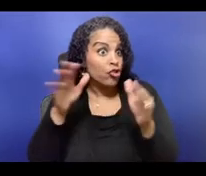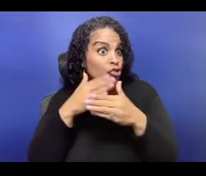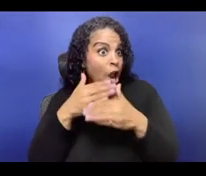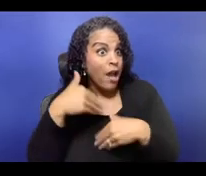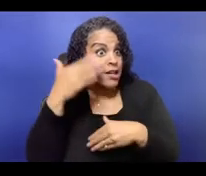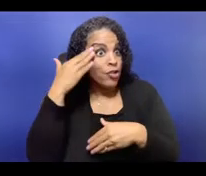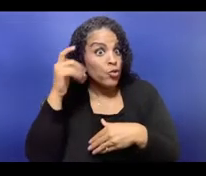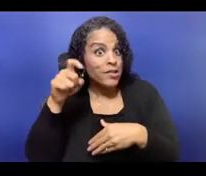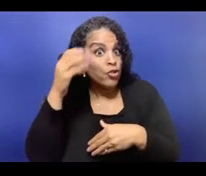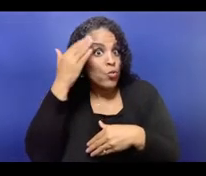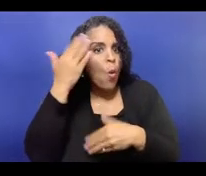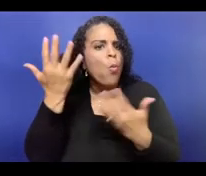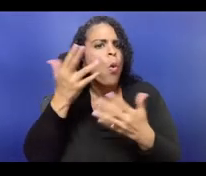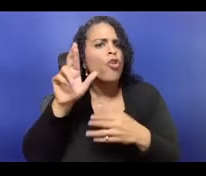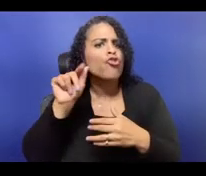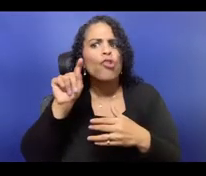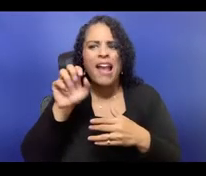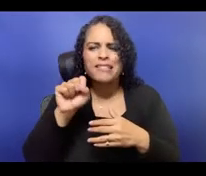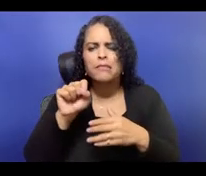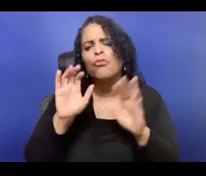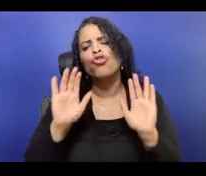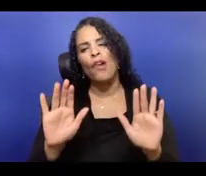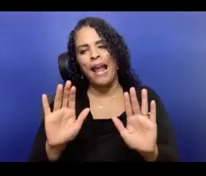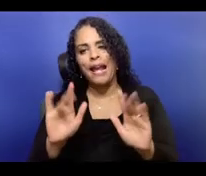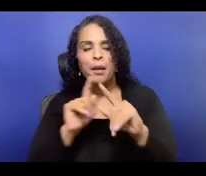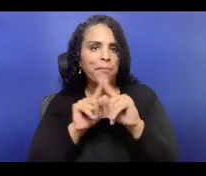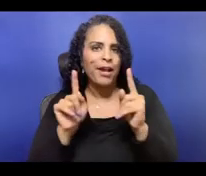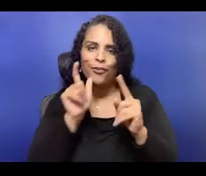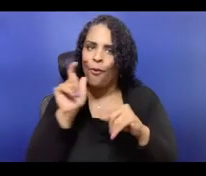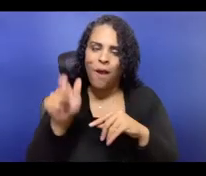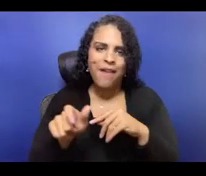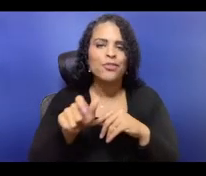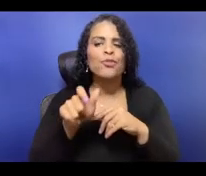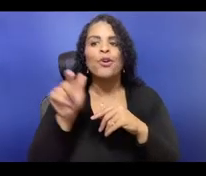and for those of us at Groundwater, it's really important when talking